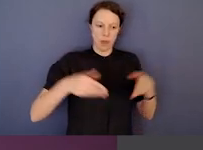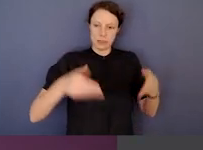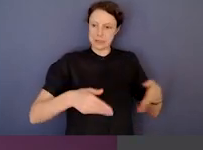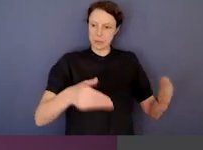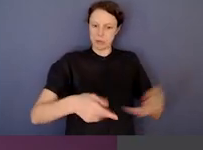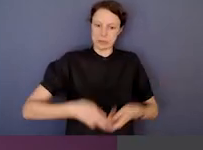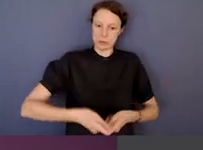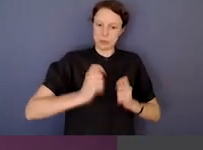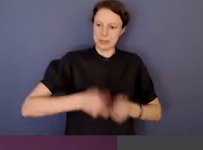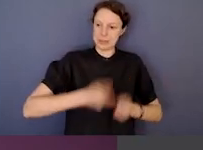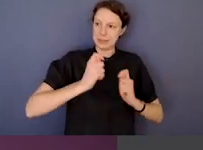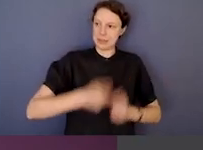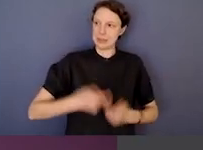they were getting a good deal.